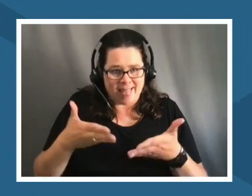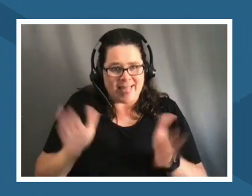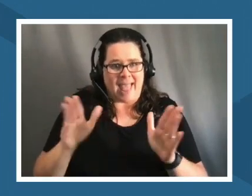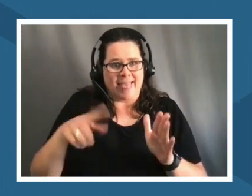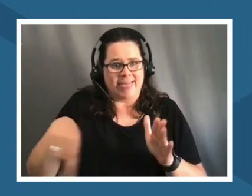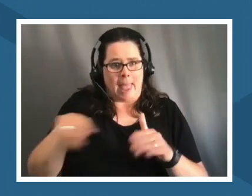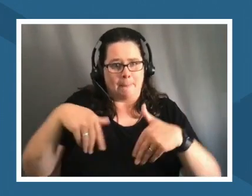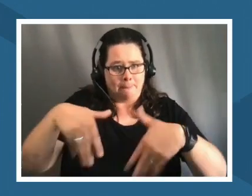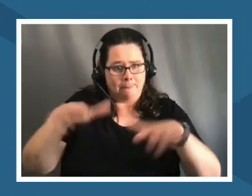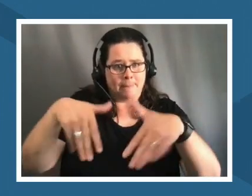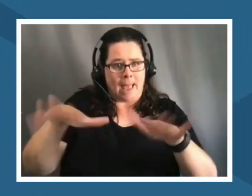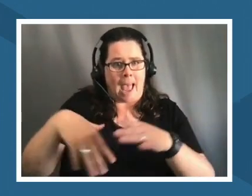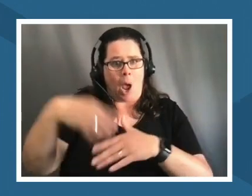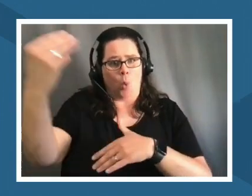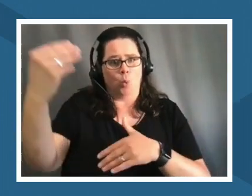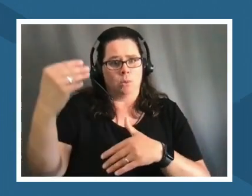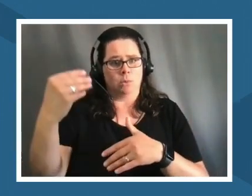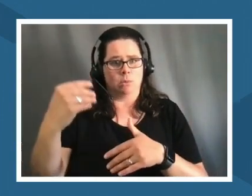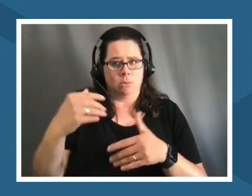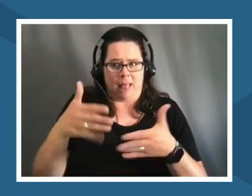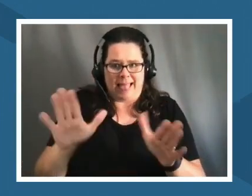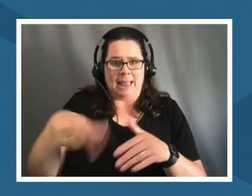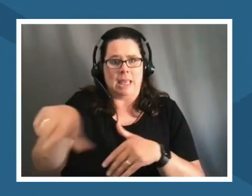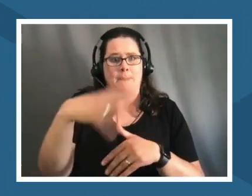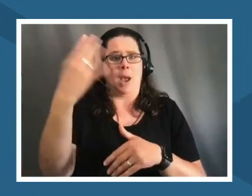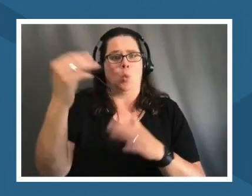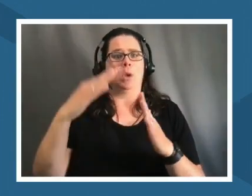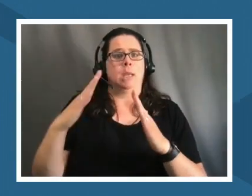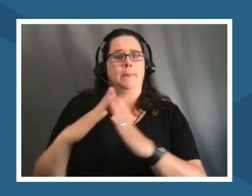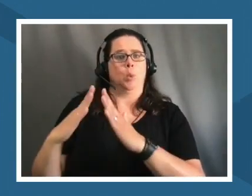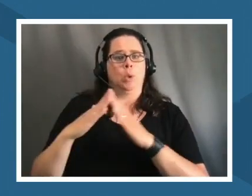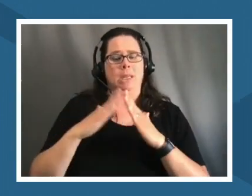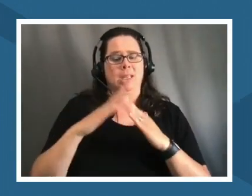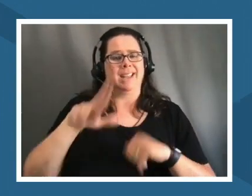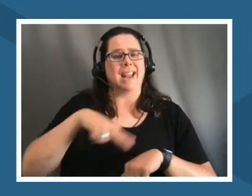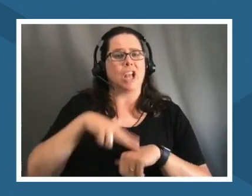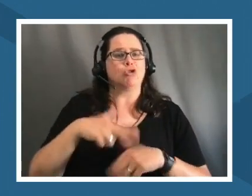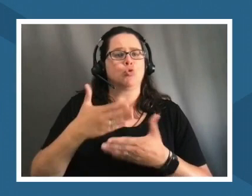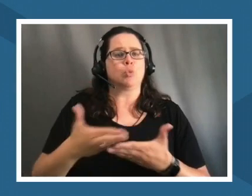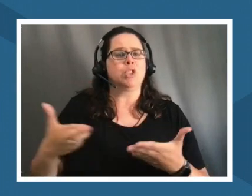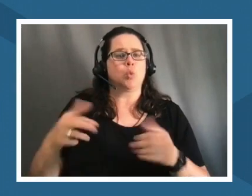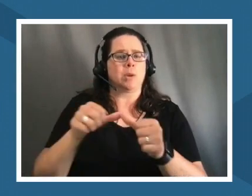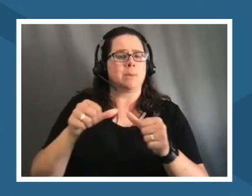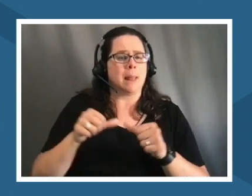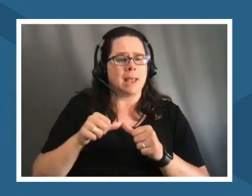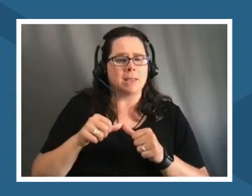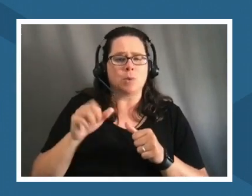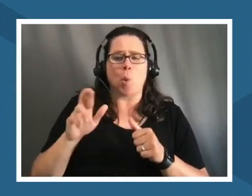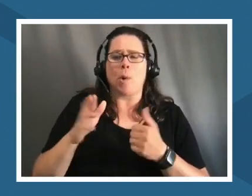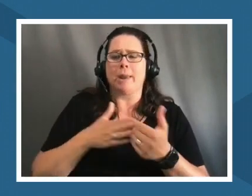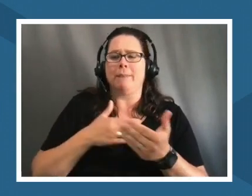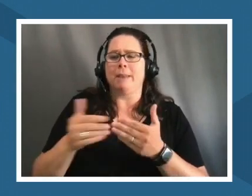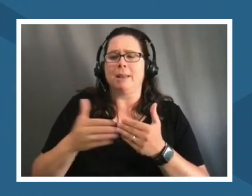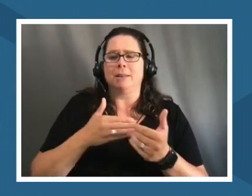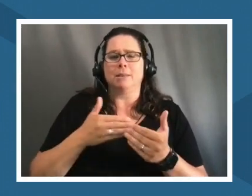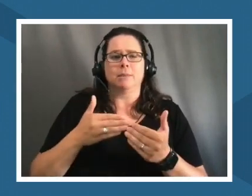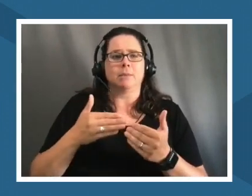communities in in a natural resource place or even in